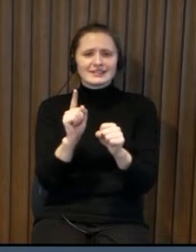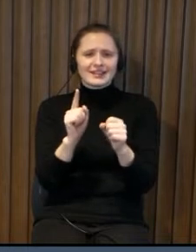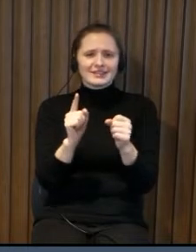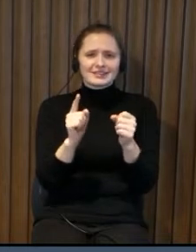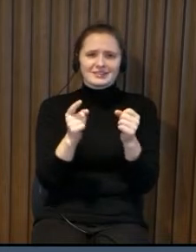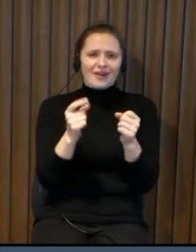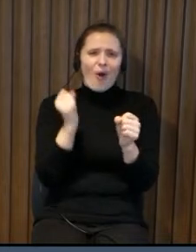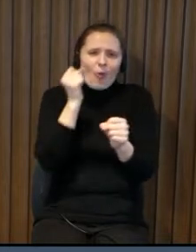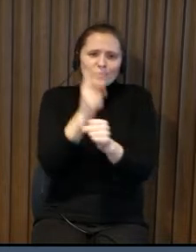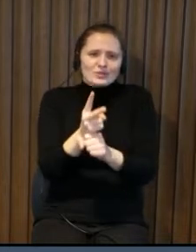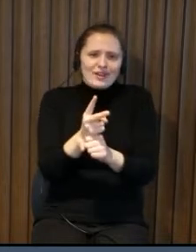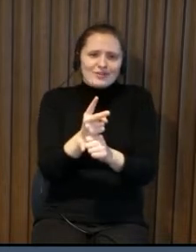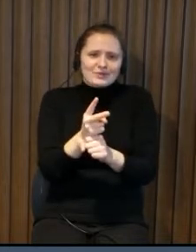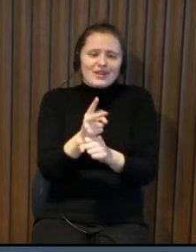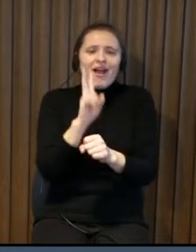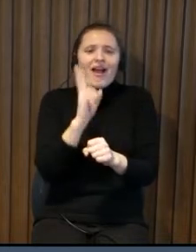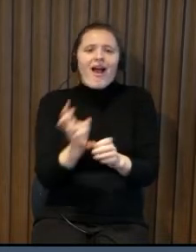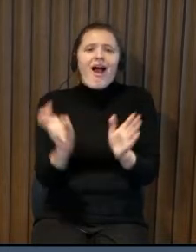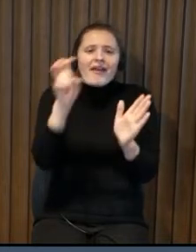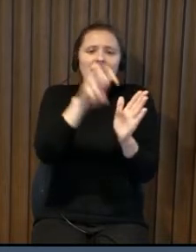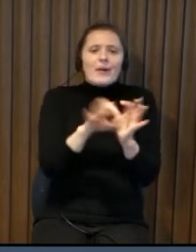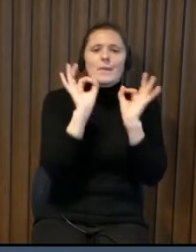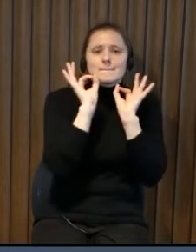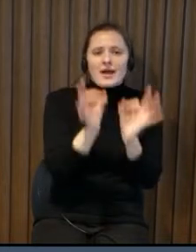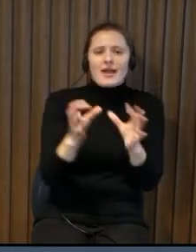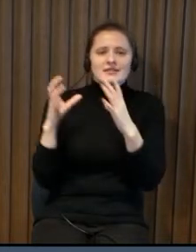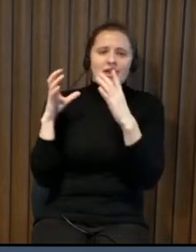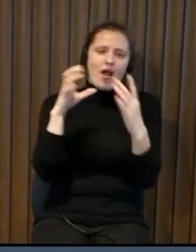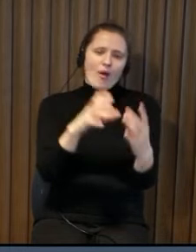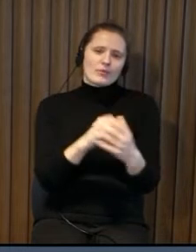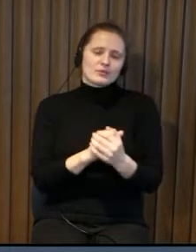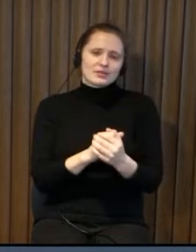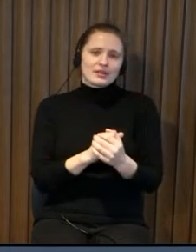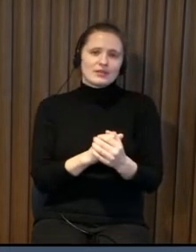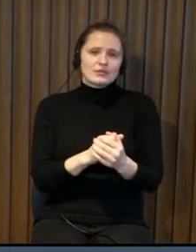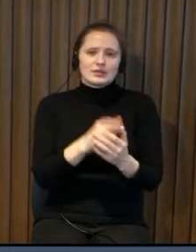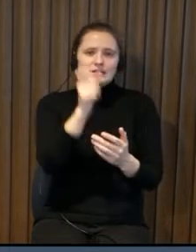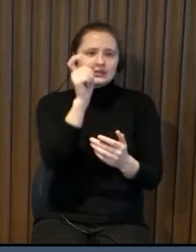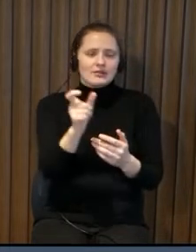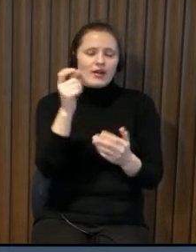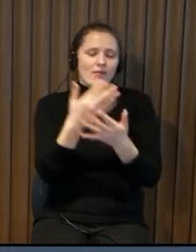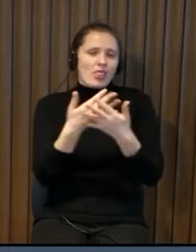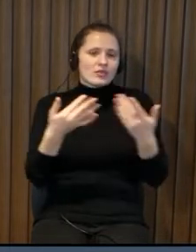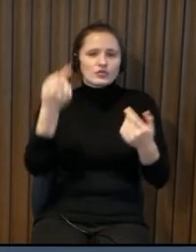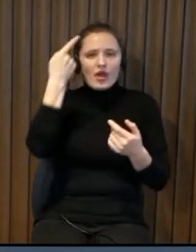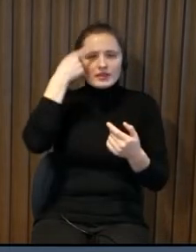this is like a quest for you so how to get on the right public transport and so people are creative